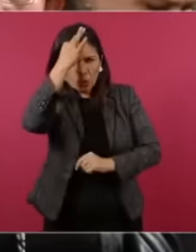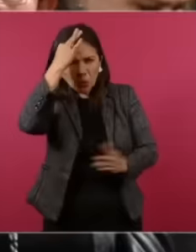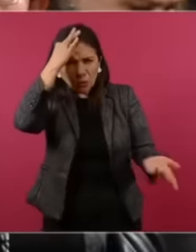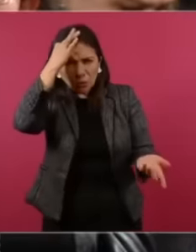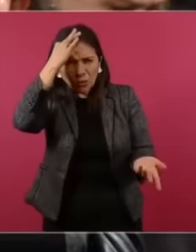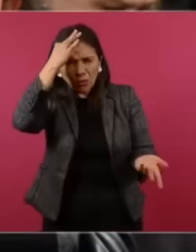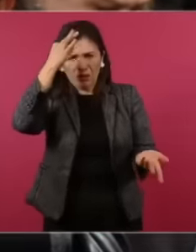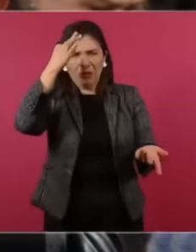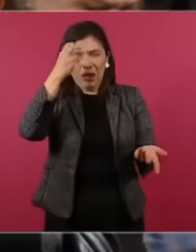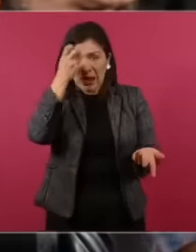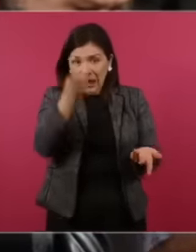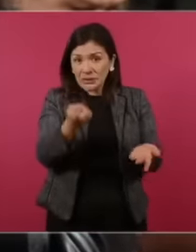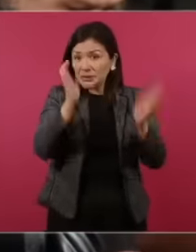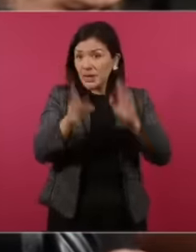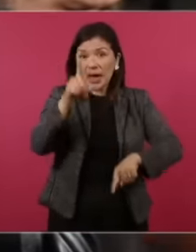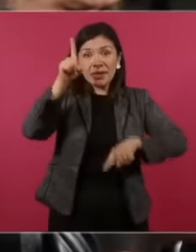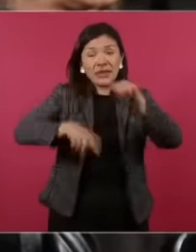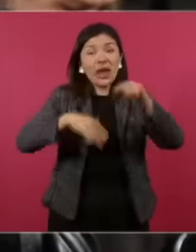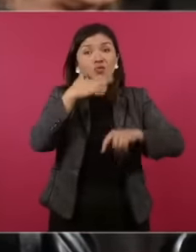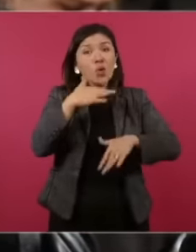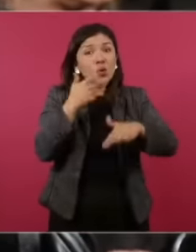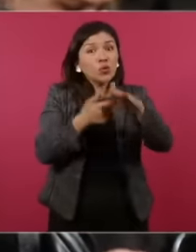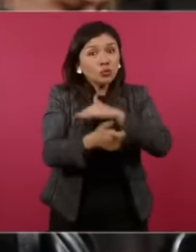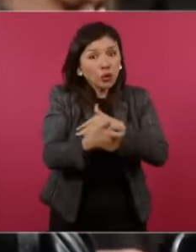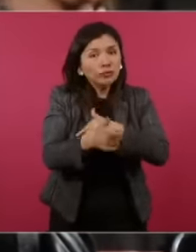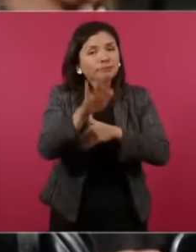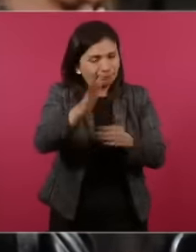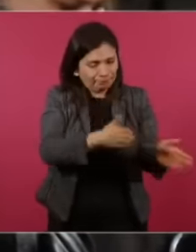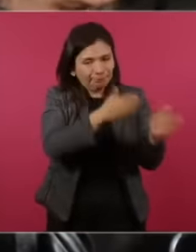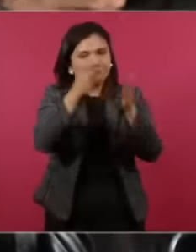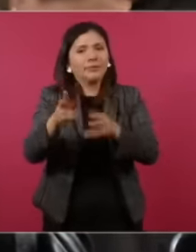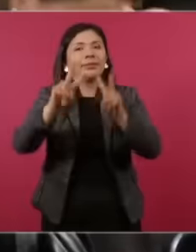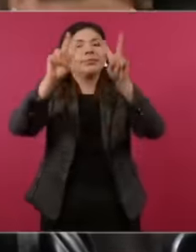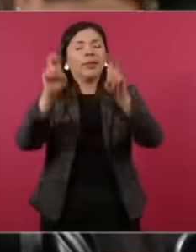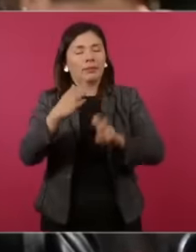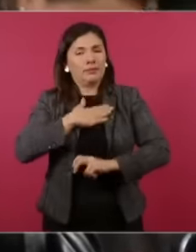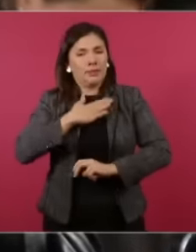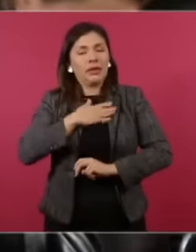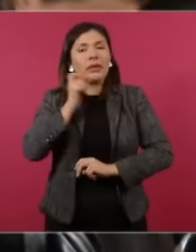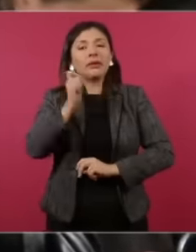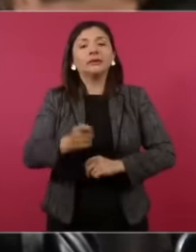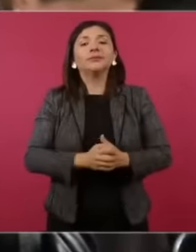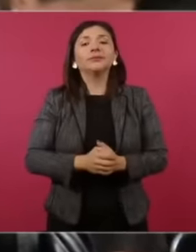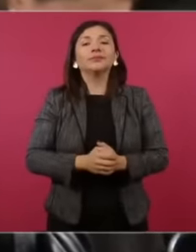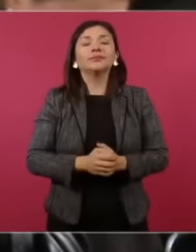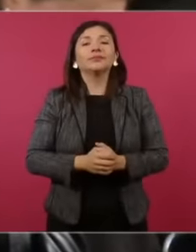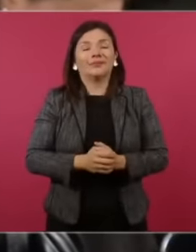corruption is not going to end? And there I come to my real topic, President, which is impunity and that